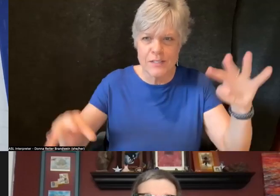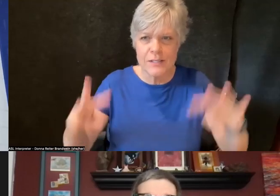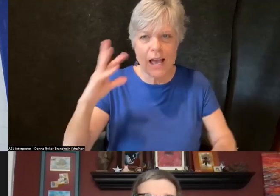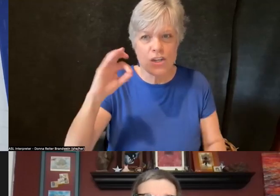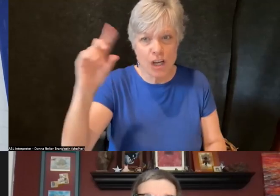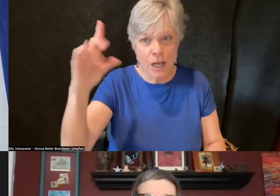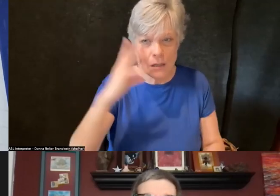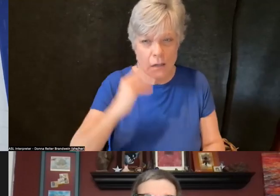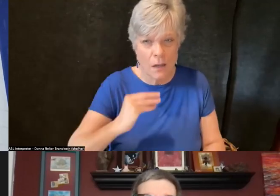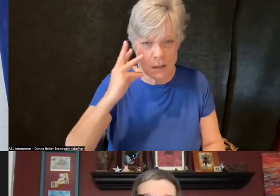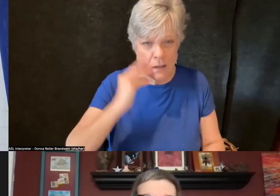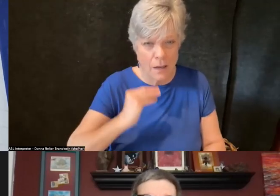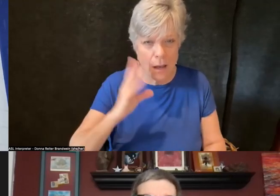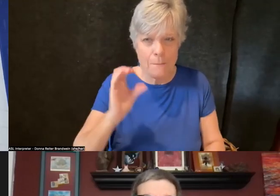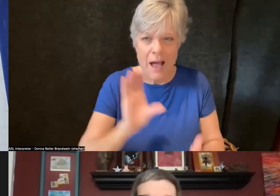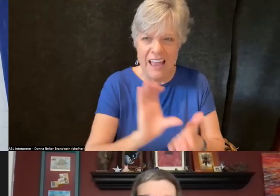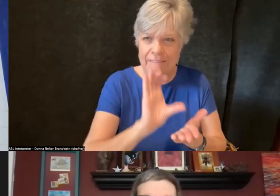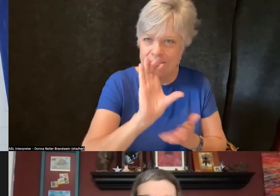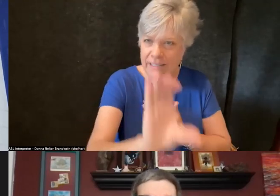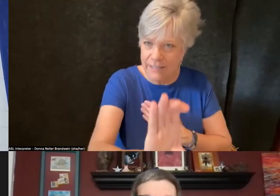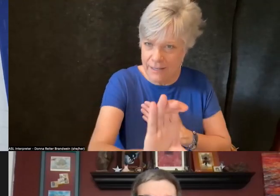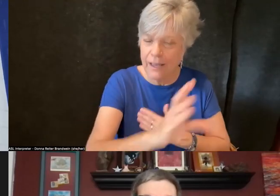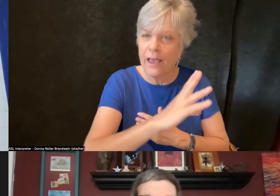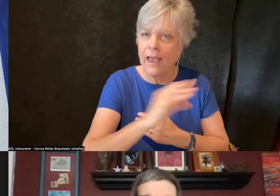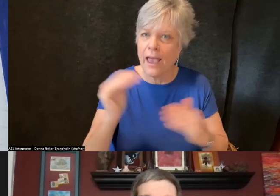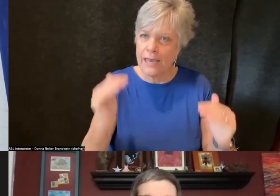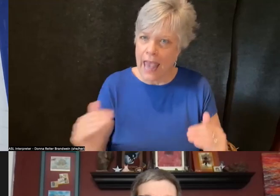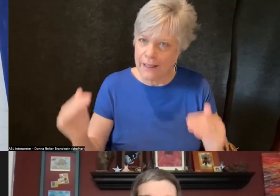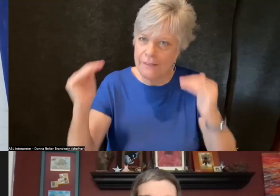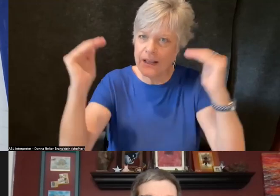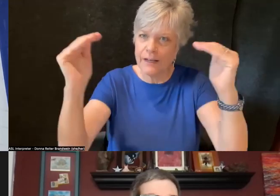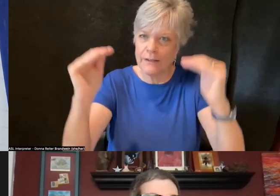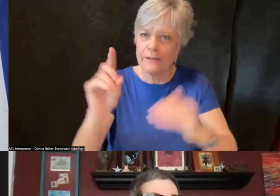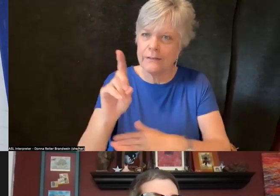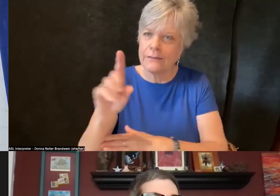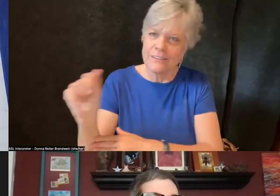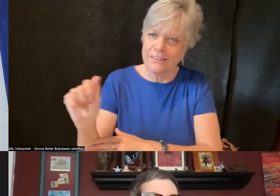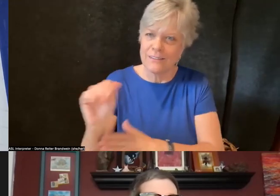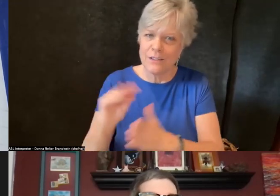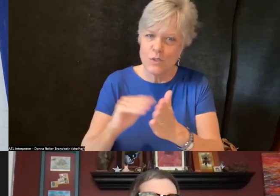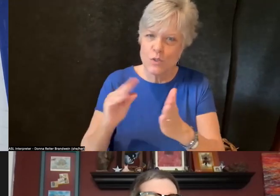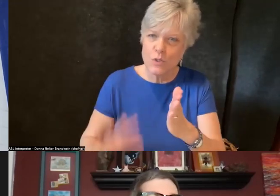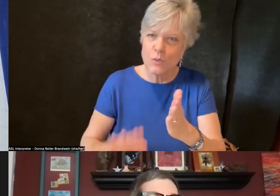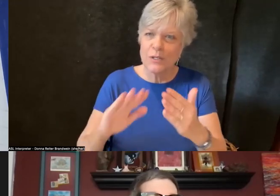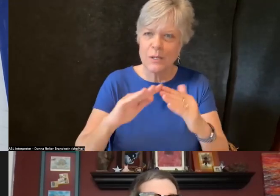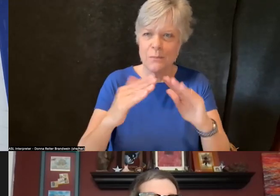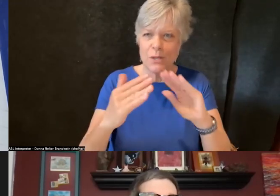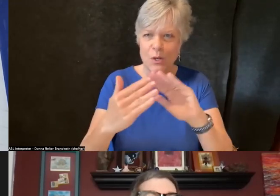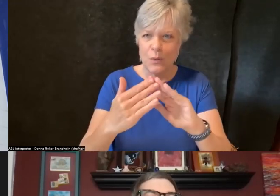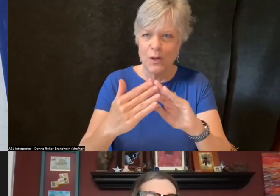by investing in and elevating the disabled student community on campus."